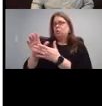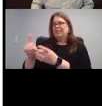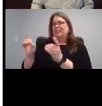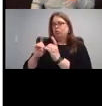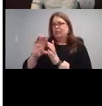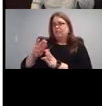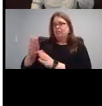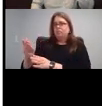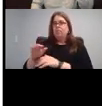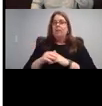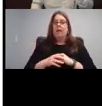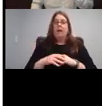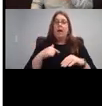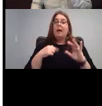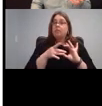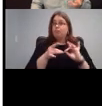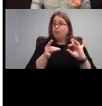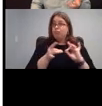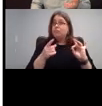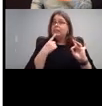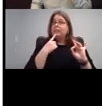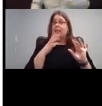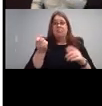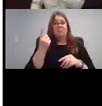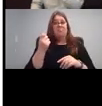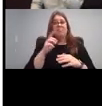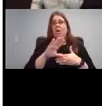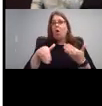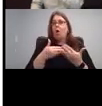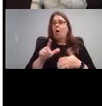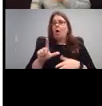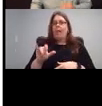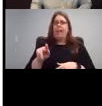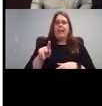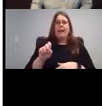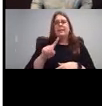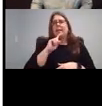saying that these are all just links, I'm not officially endorsing anything.